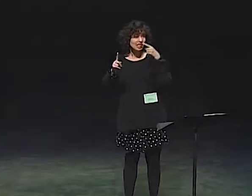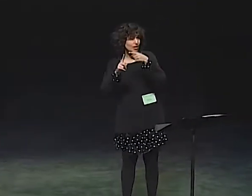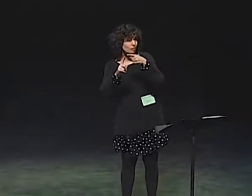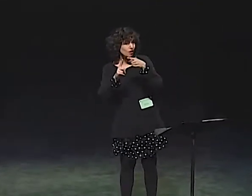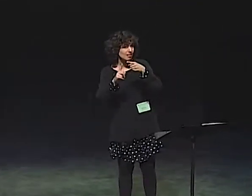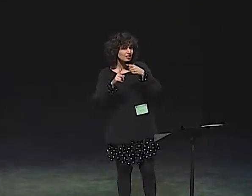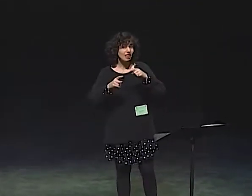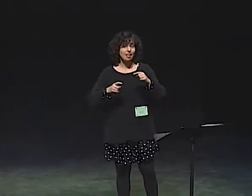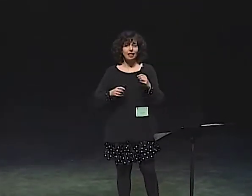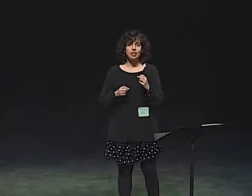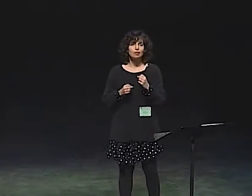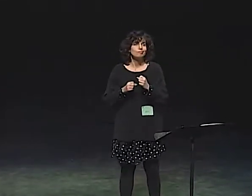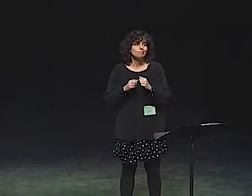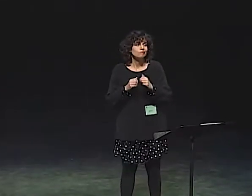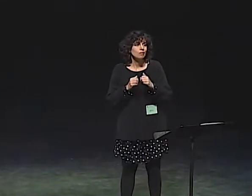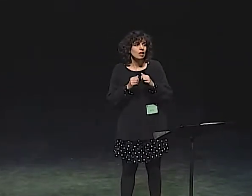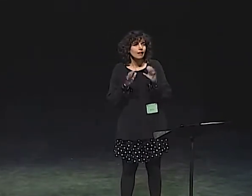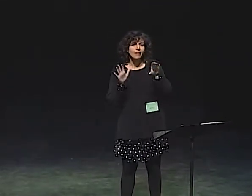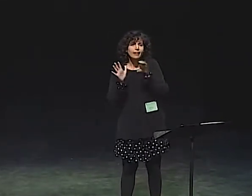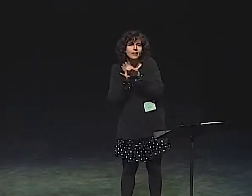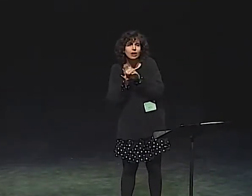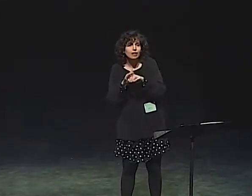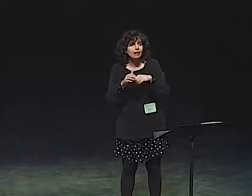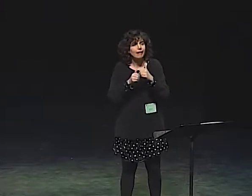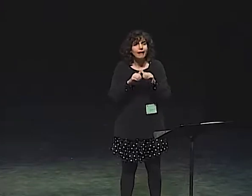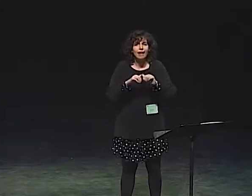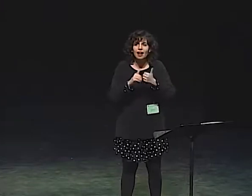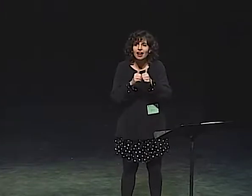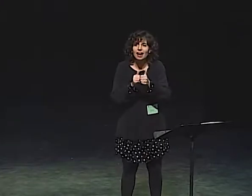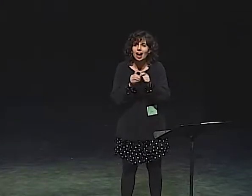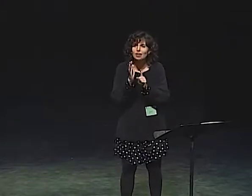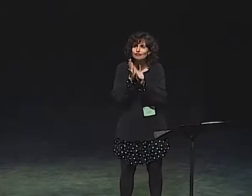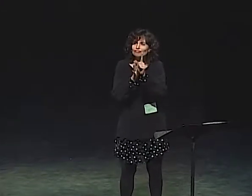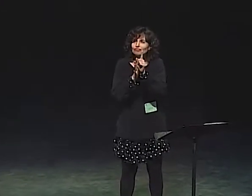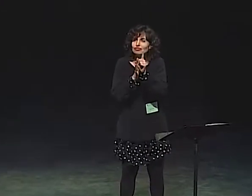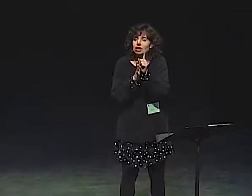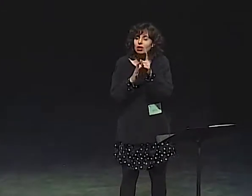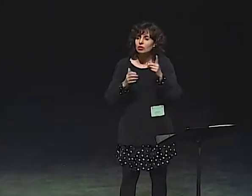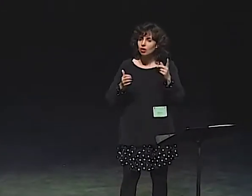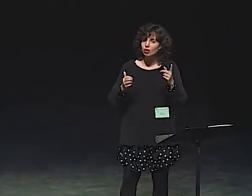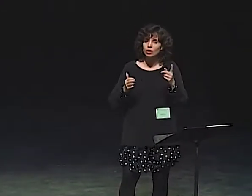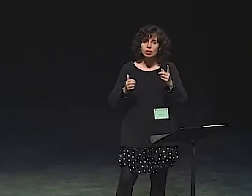OK. SO OUR SECOND POINT IS...